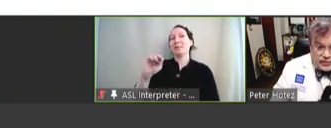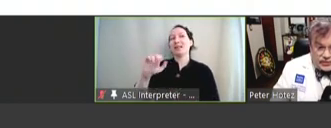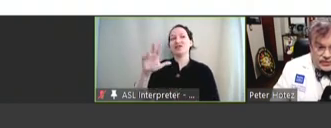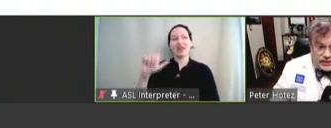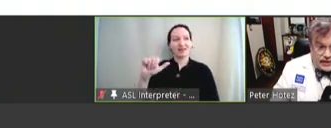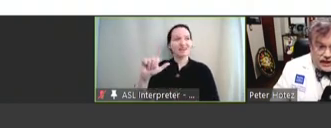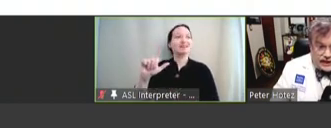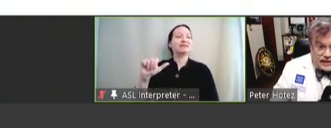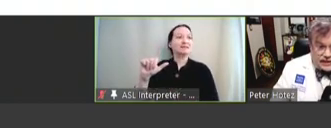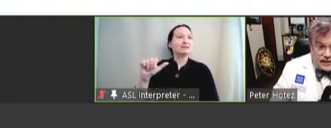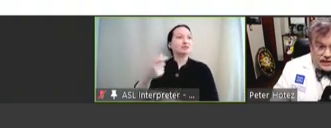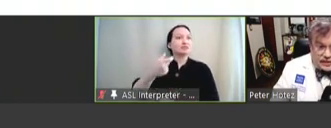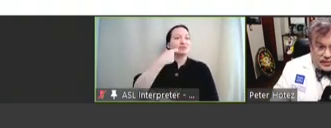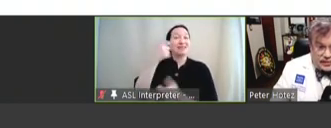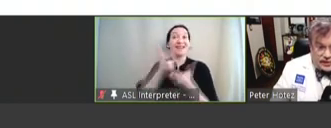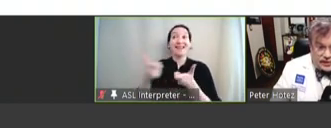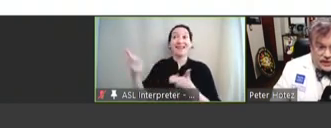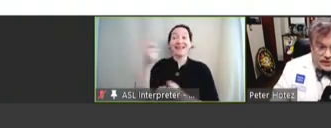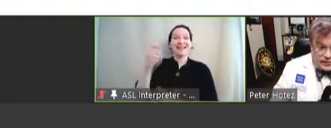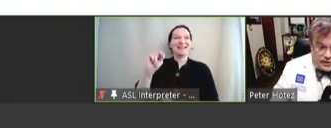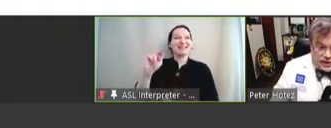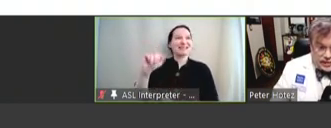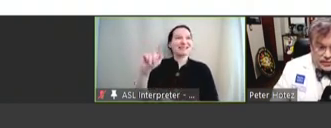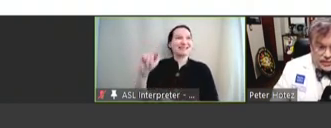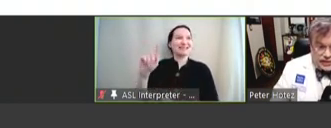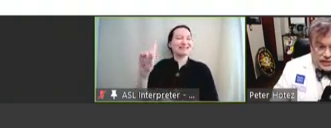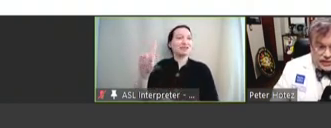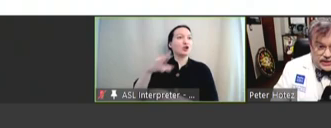most recently headed neglected tropical diseases of the World Health Organization,